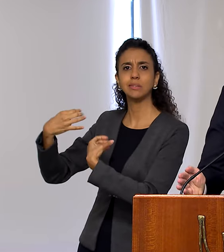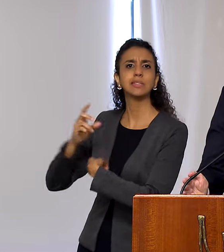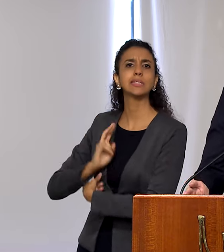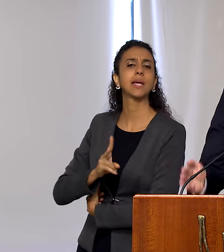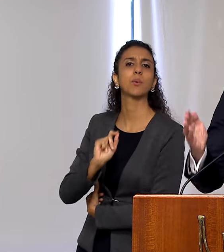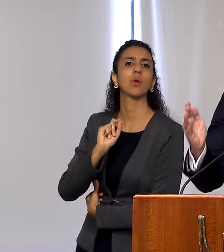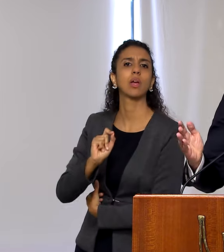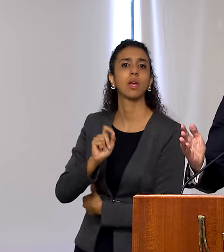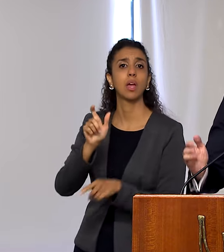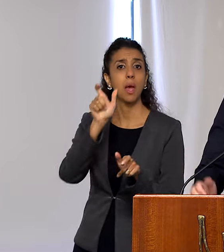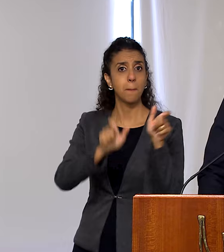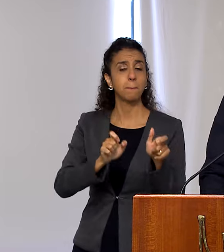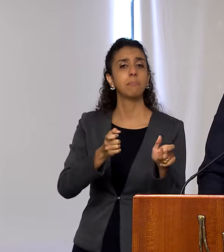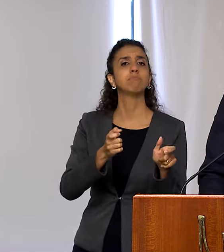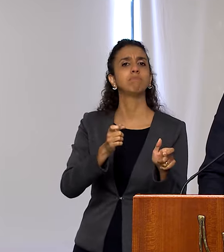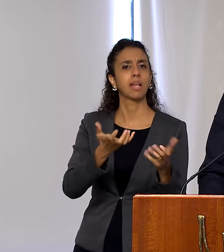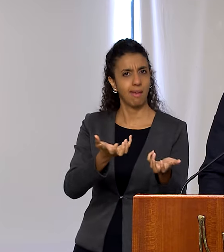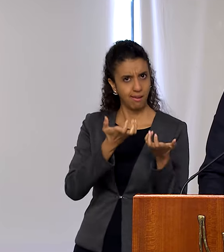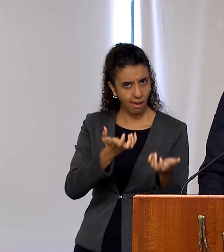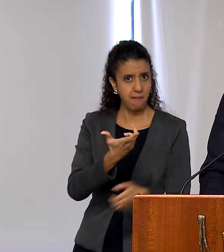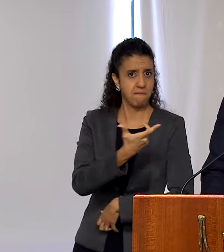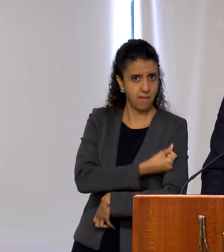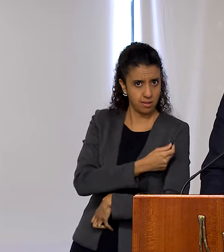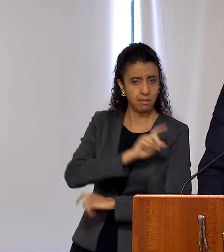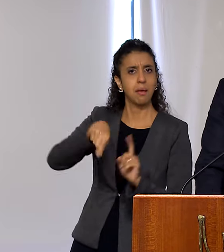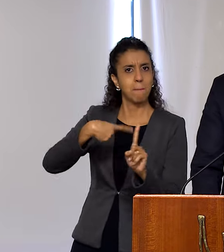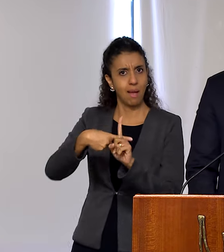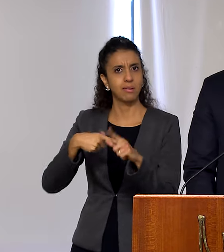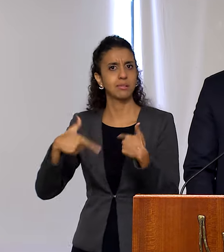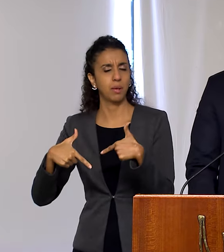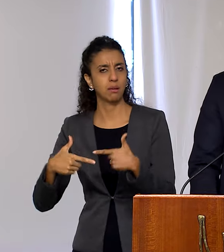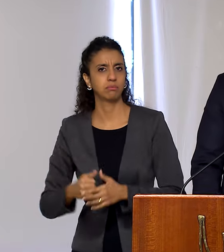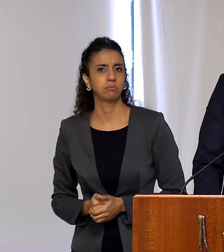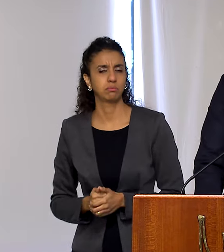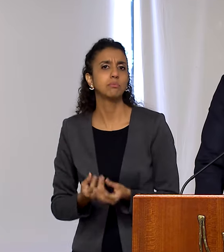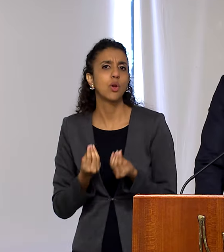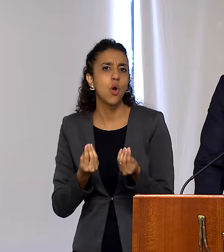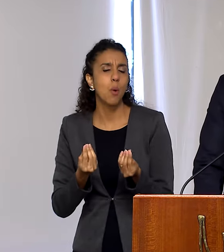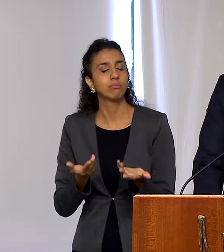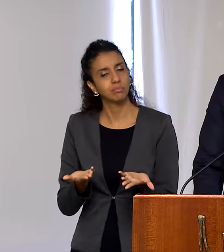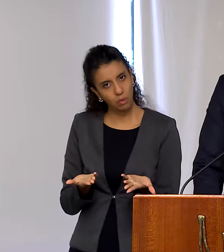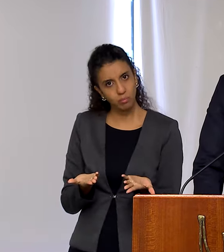and they want jobs. And to grow and generate more jobs, the agenda of modernizing the economy is fundamental.